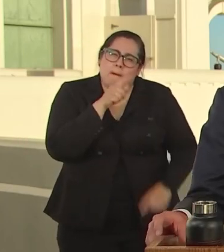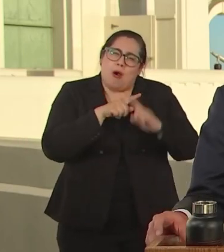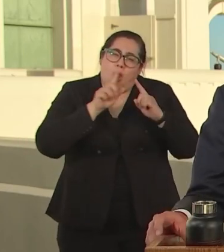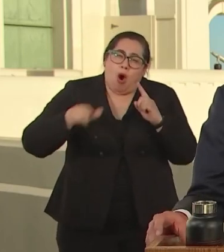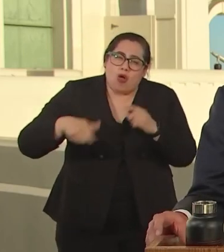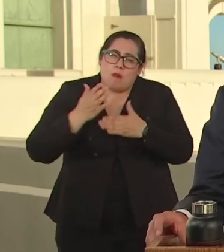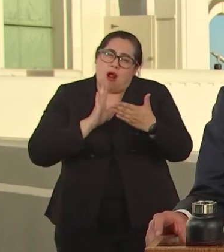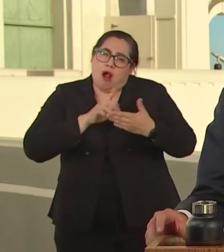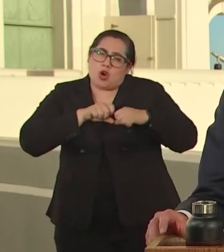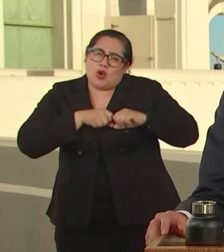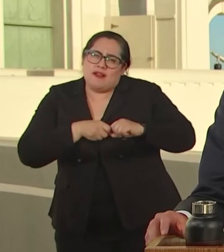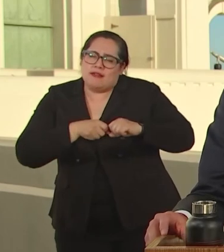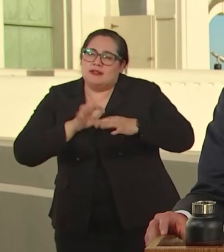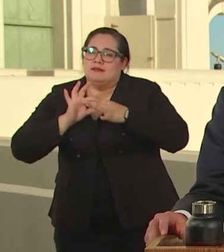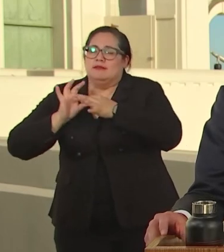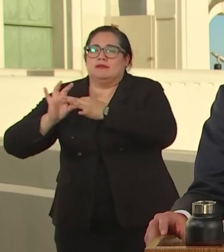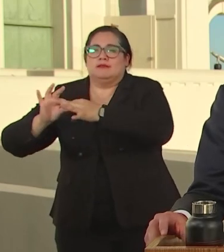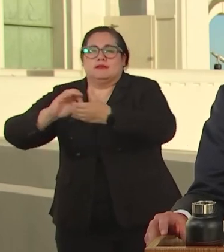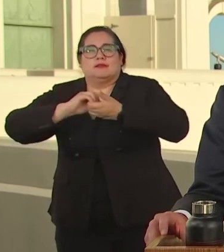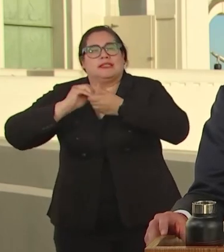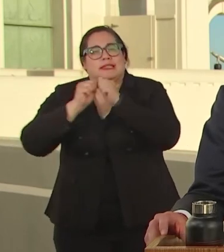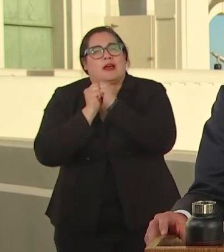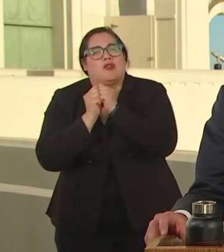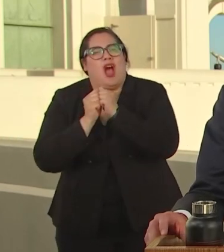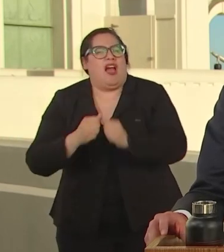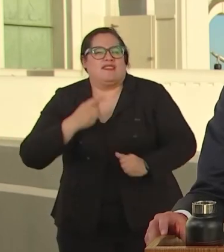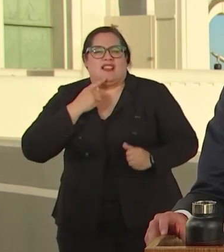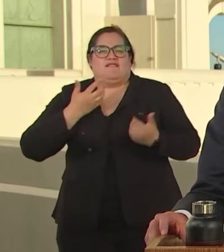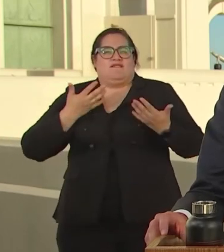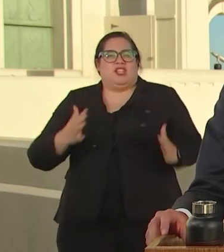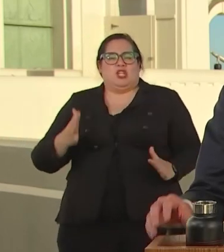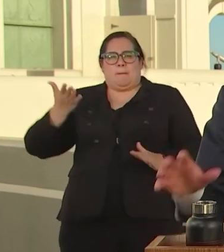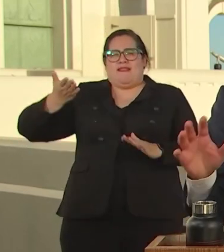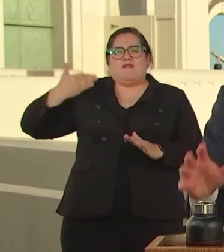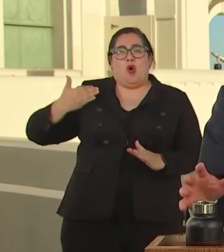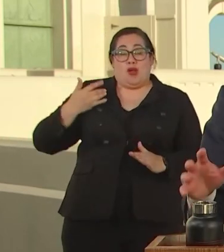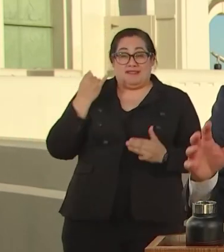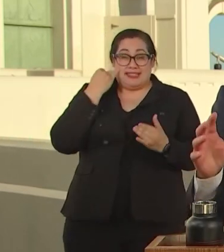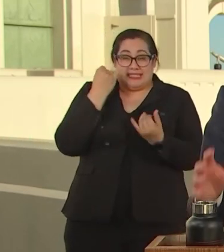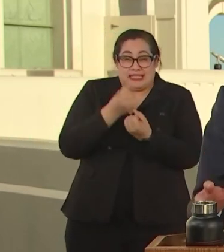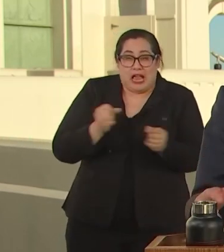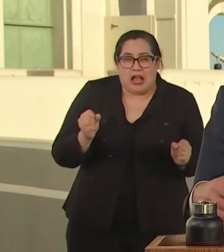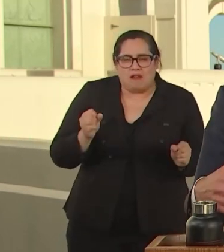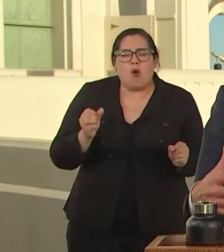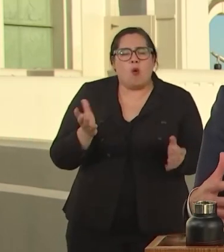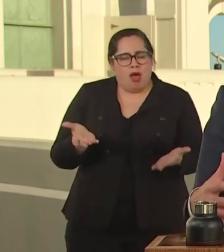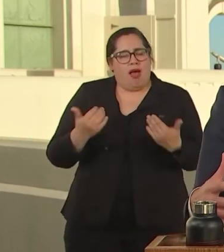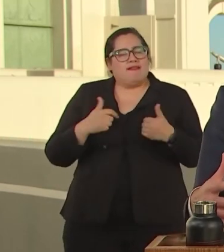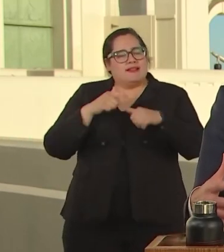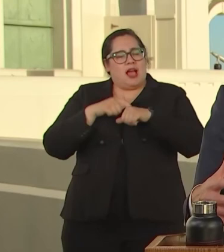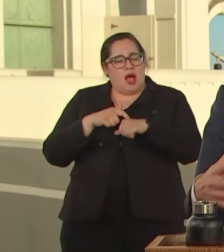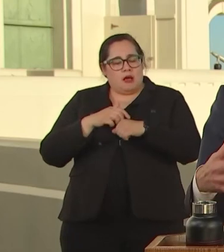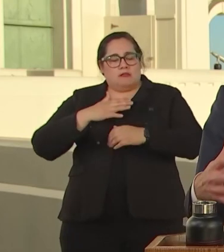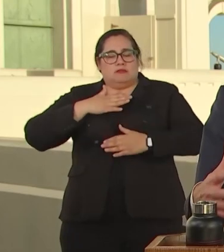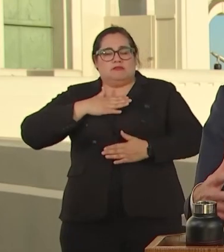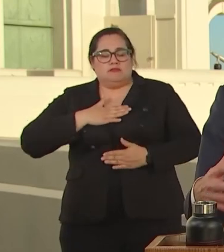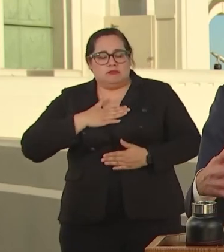UNKNOWINGLY PRIVATE, WHENEVER IT'S SAFE WE WILL GIVE OURSELVES THE TIME AND SPACE TO HURT AND TO HEAL. THE LOSS WE SUFFERED WAS NOT